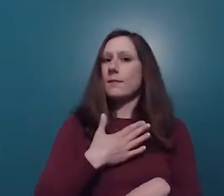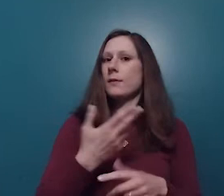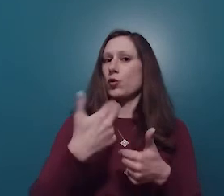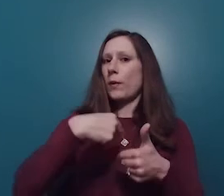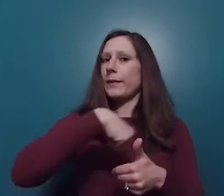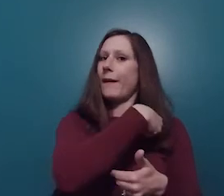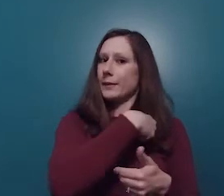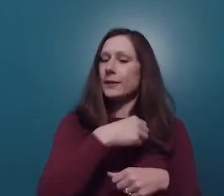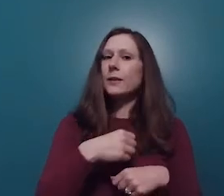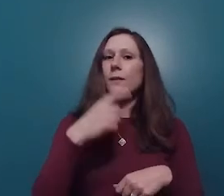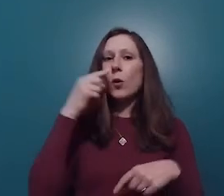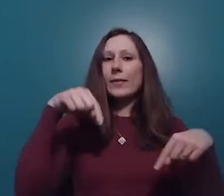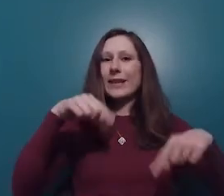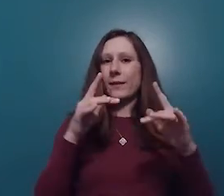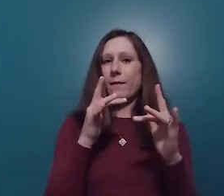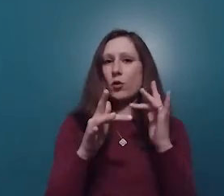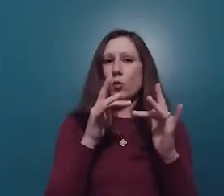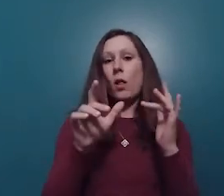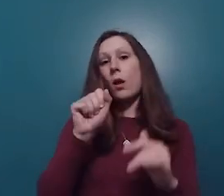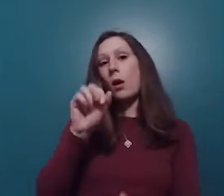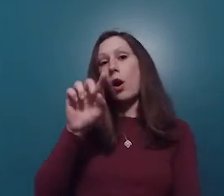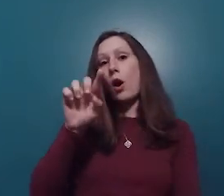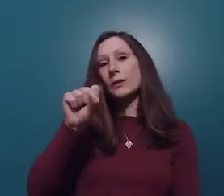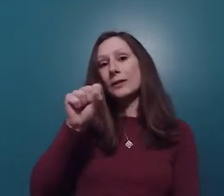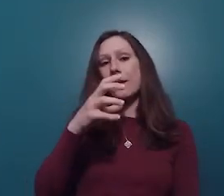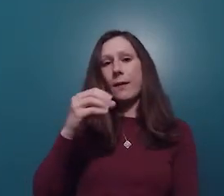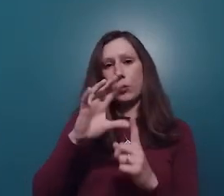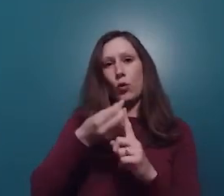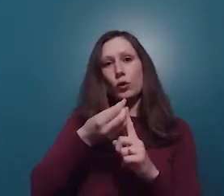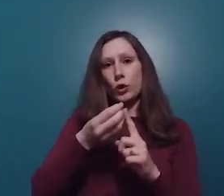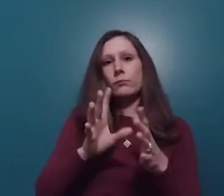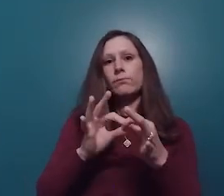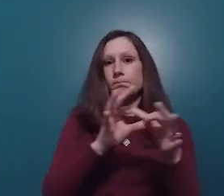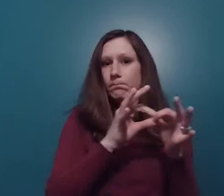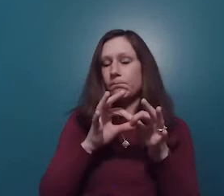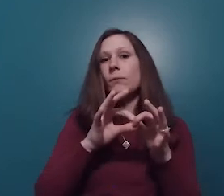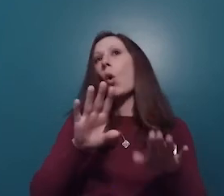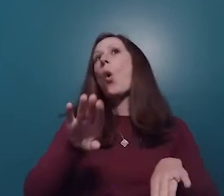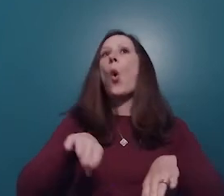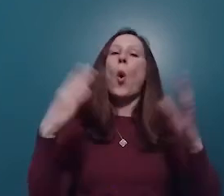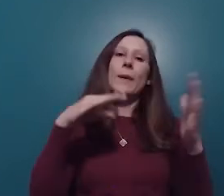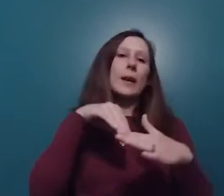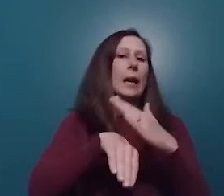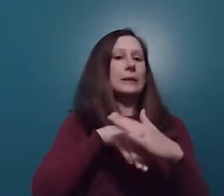And again, we're really glad you could join us for this virtual Arts and Culture Accessibility Cooperative Forum